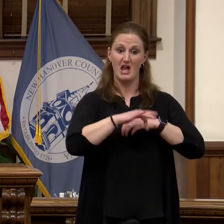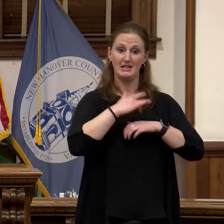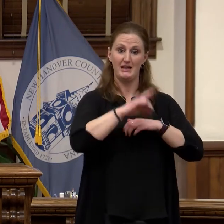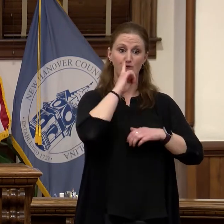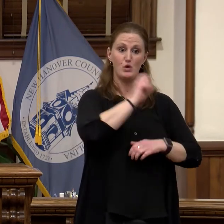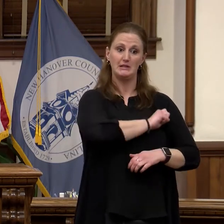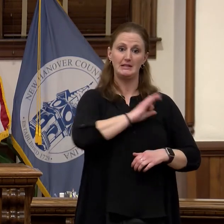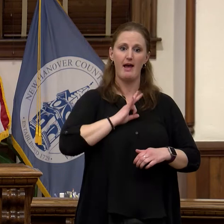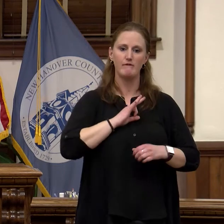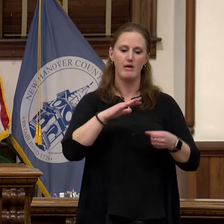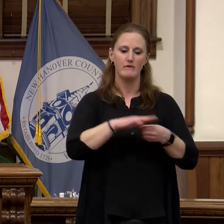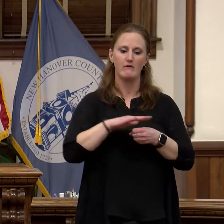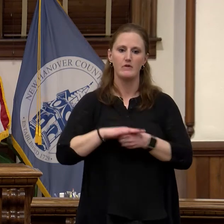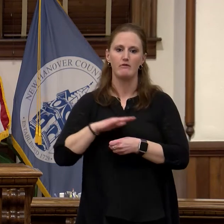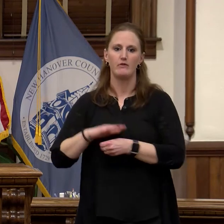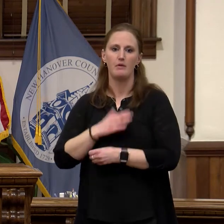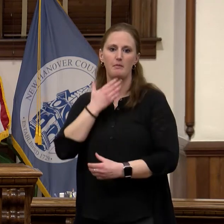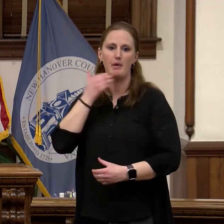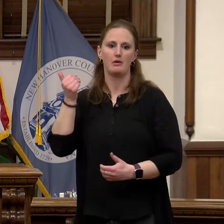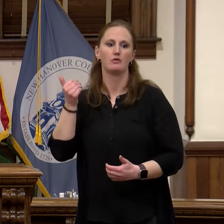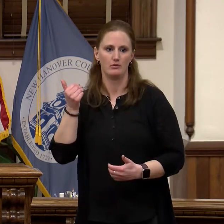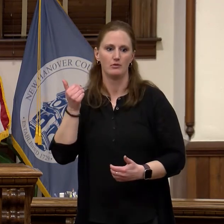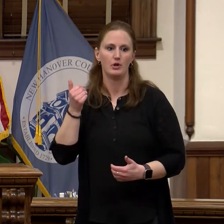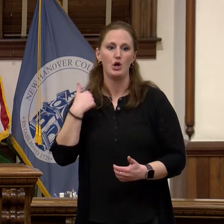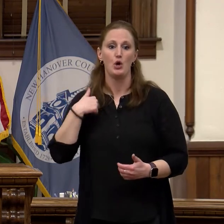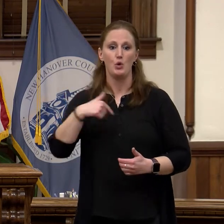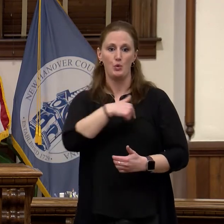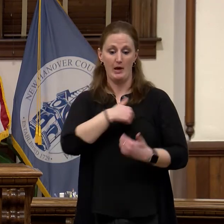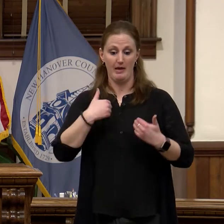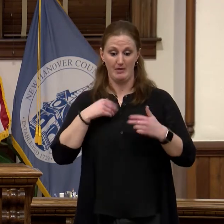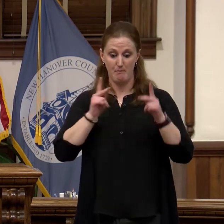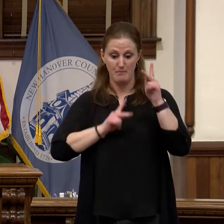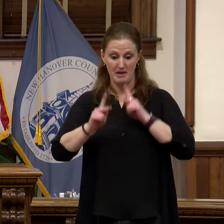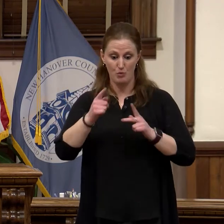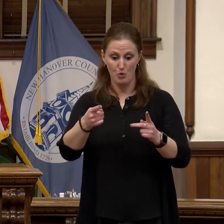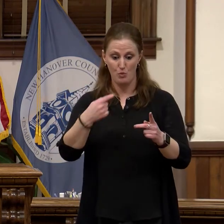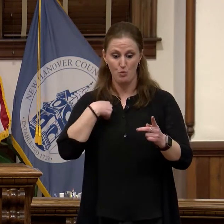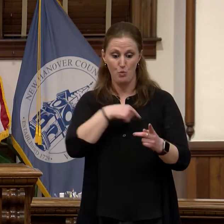We're putting the people we serve at the center of everything we do and that has